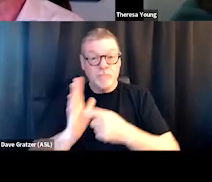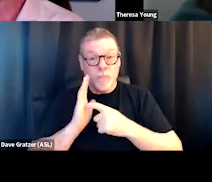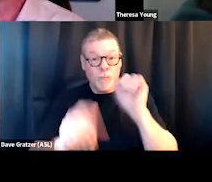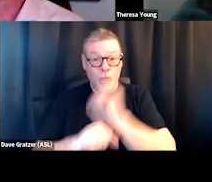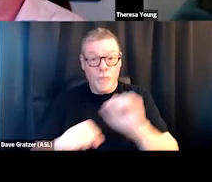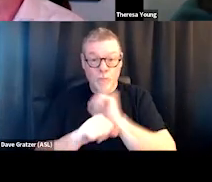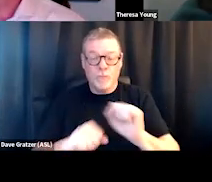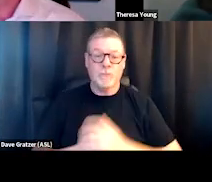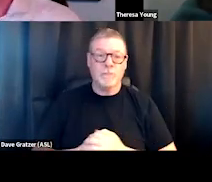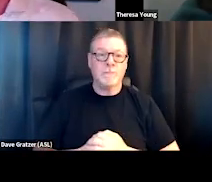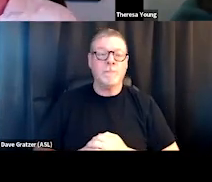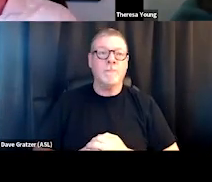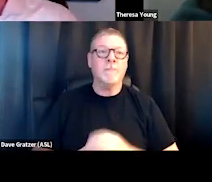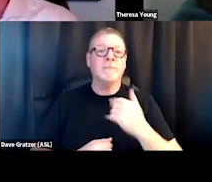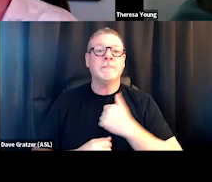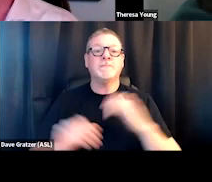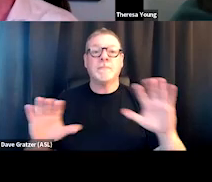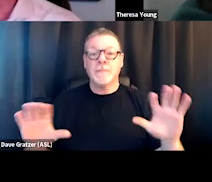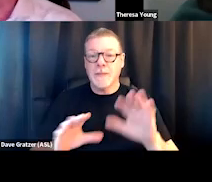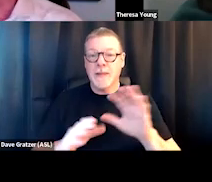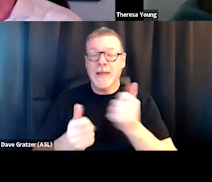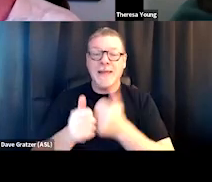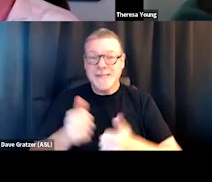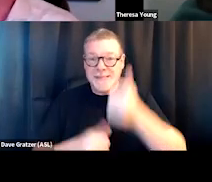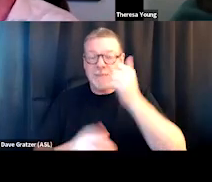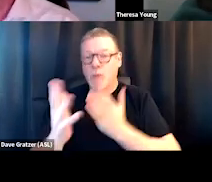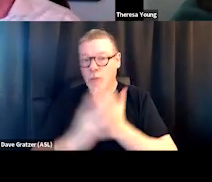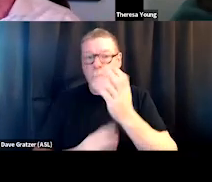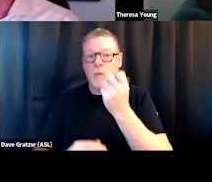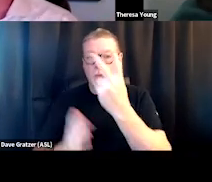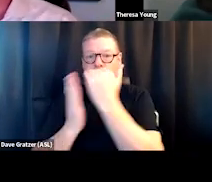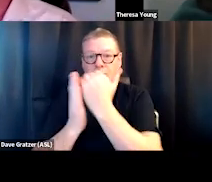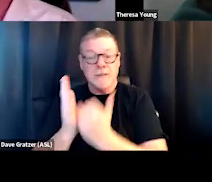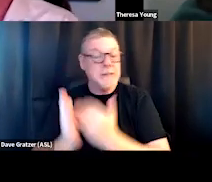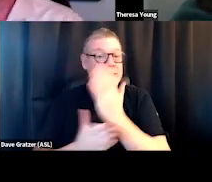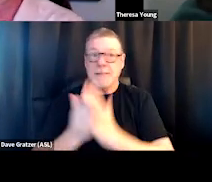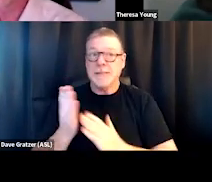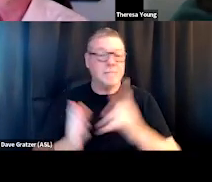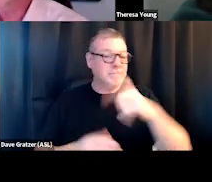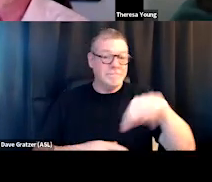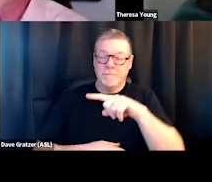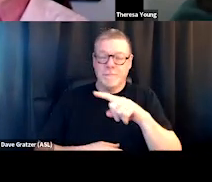And so we've done things like I've taken our executive team through the 12 steps, even though some of them aren't in, you know, recovery,